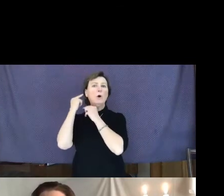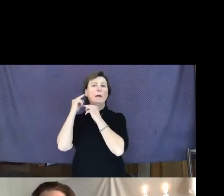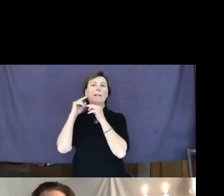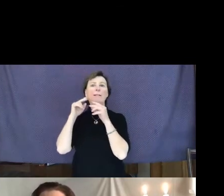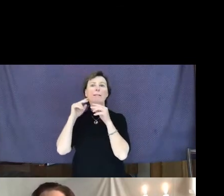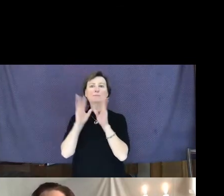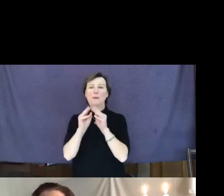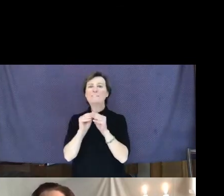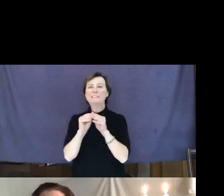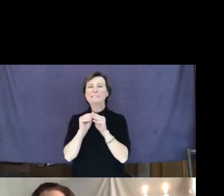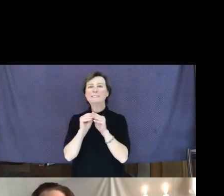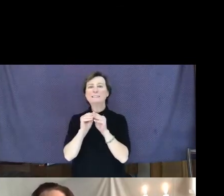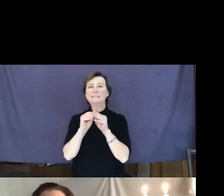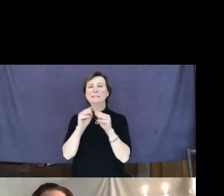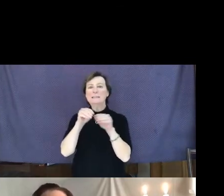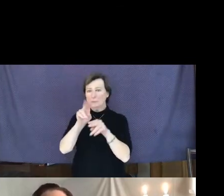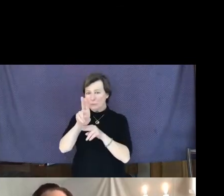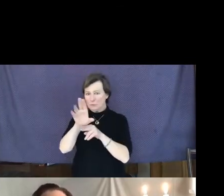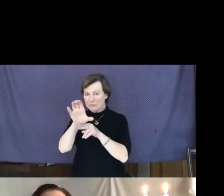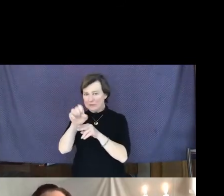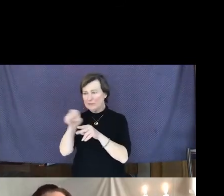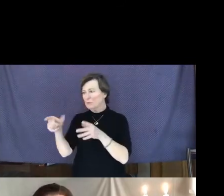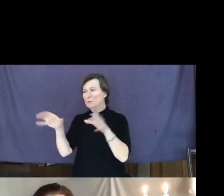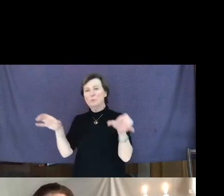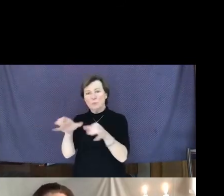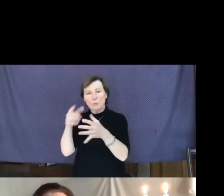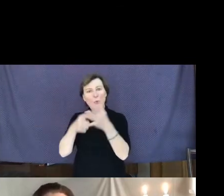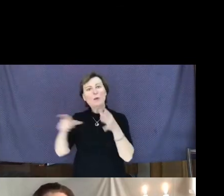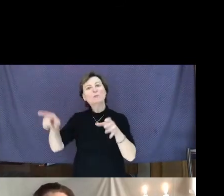to bring greater understanding and connections to the people of